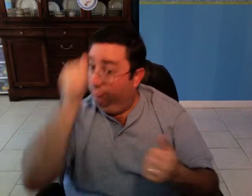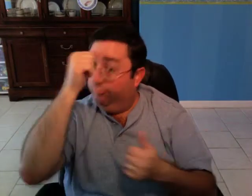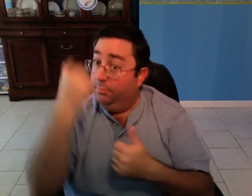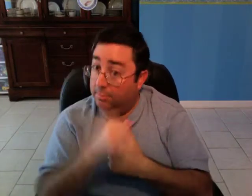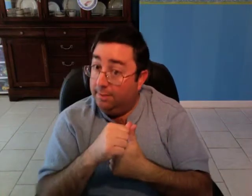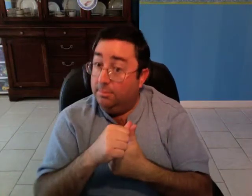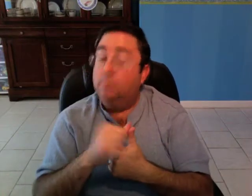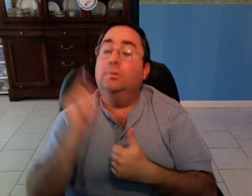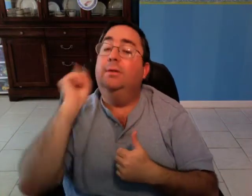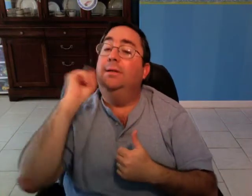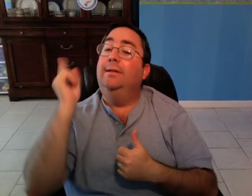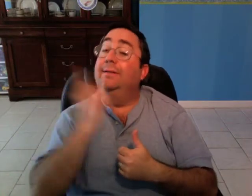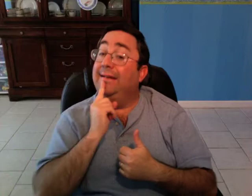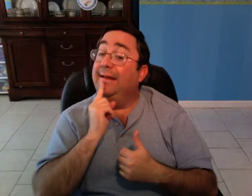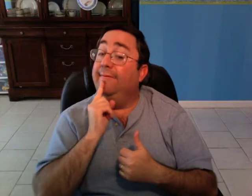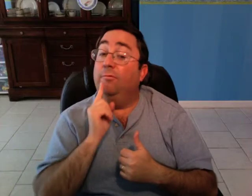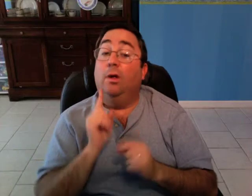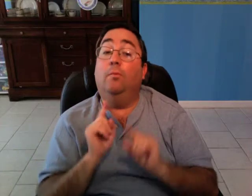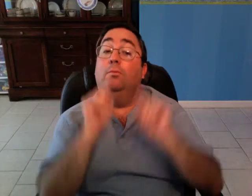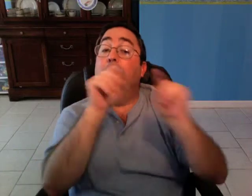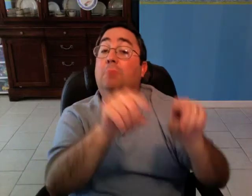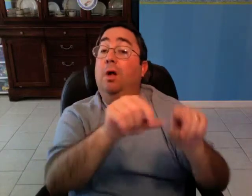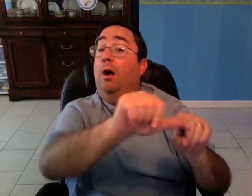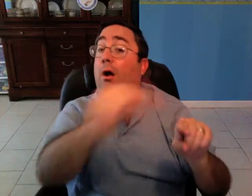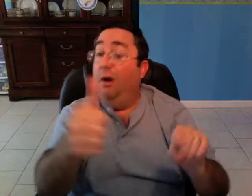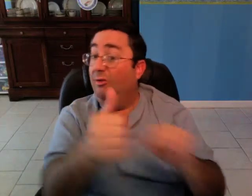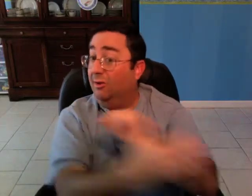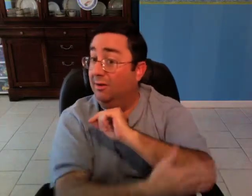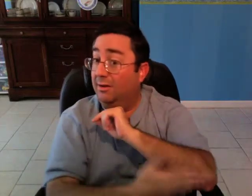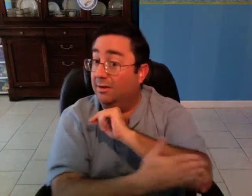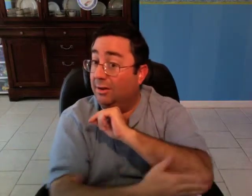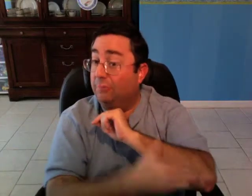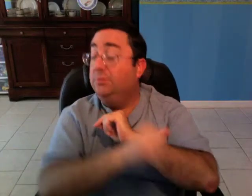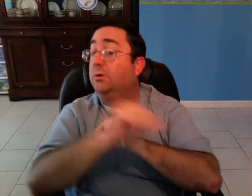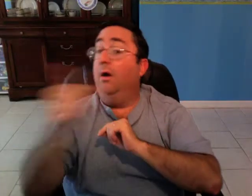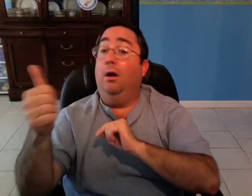And remember, when Deaf people go to other countries,